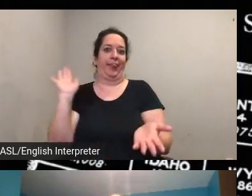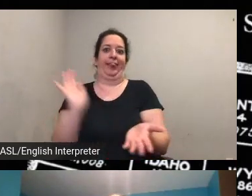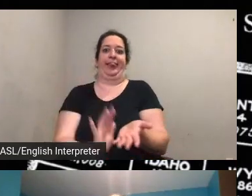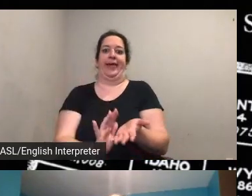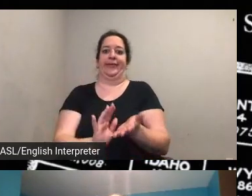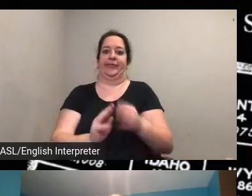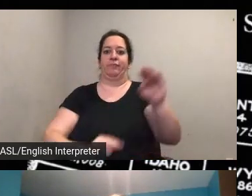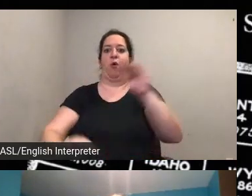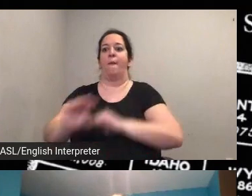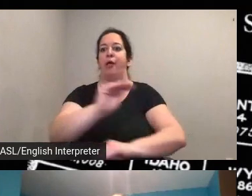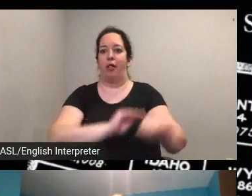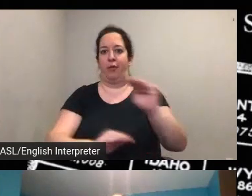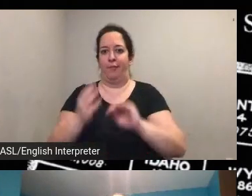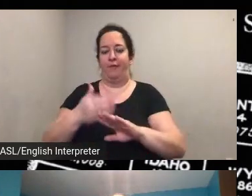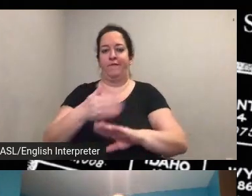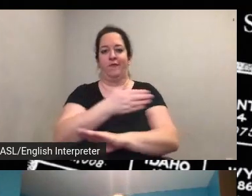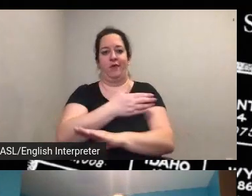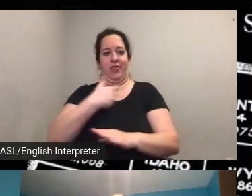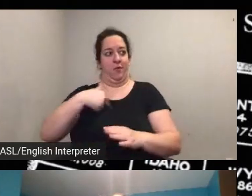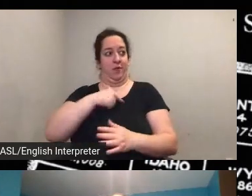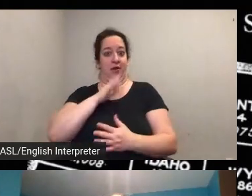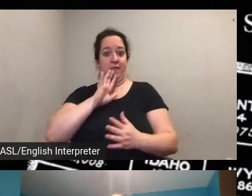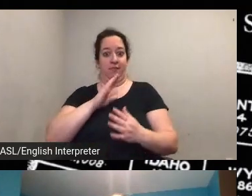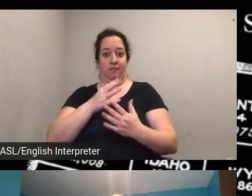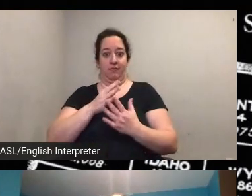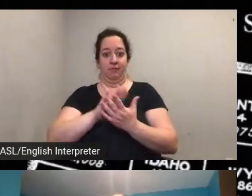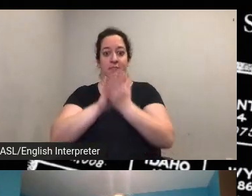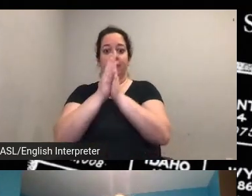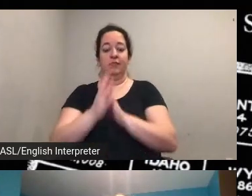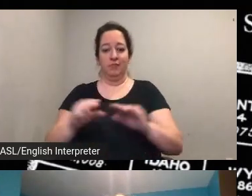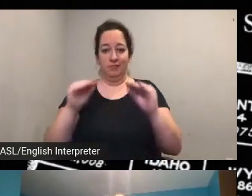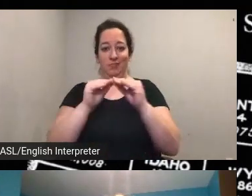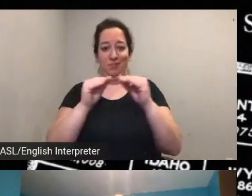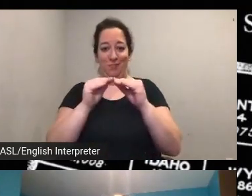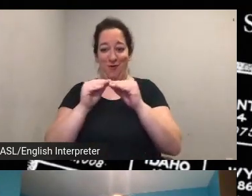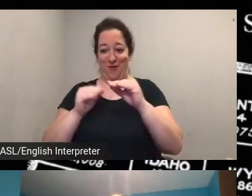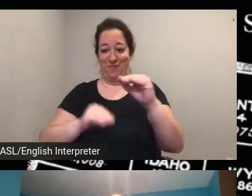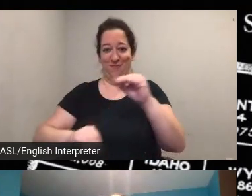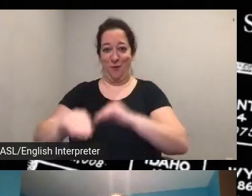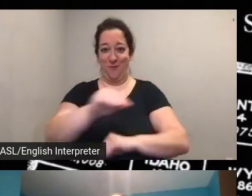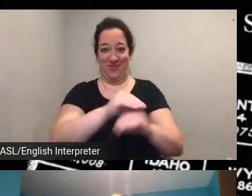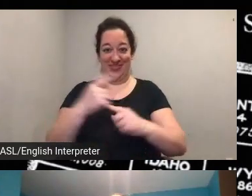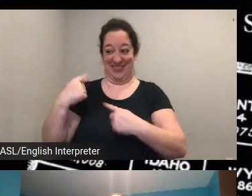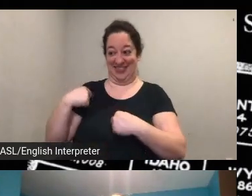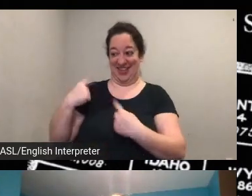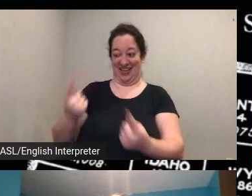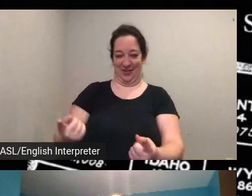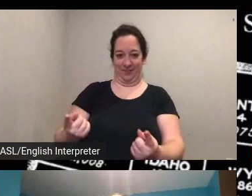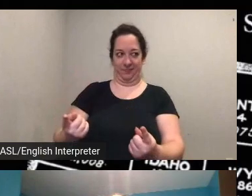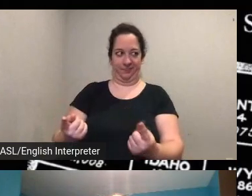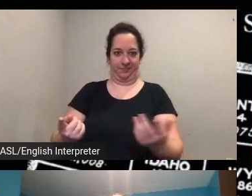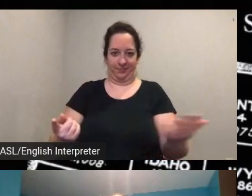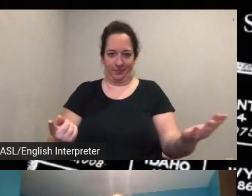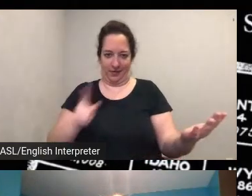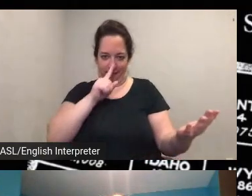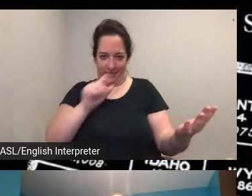and that we've become more mobile since then well this group of people and you know they're they're they're activists and um